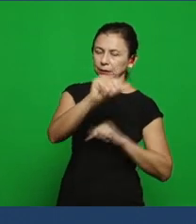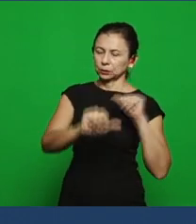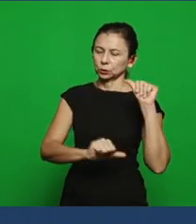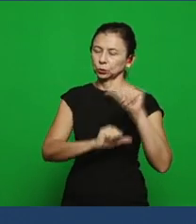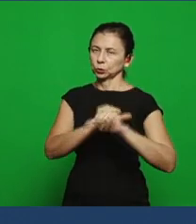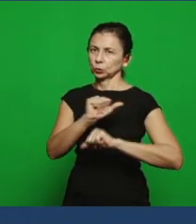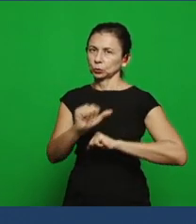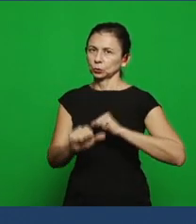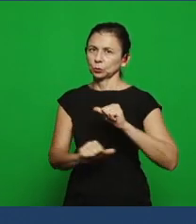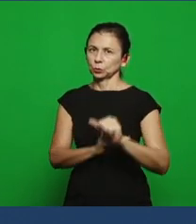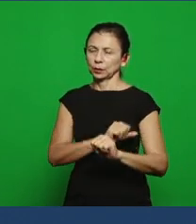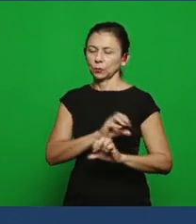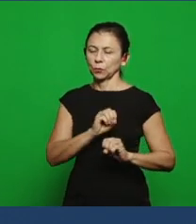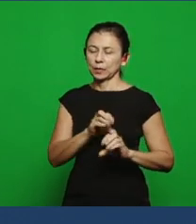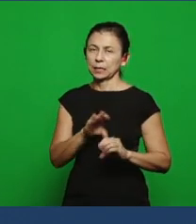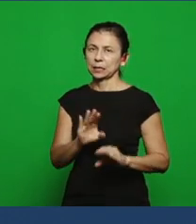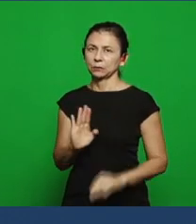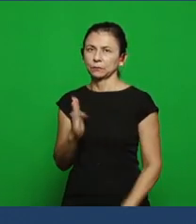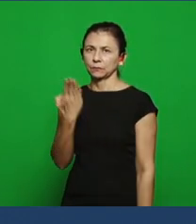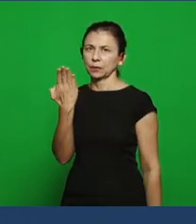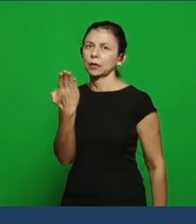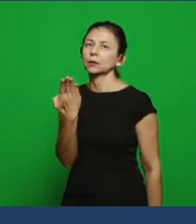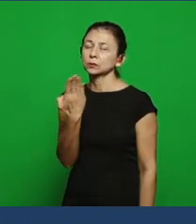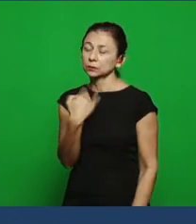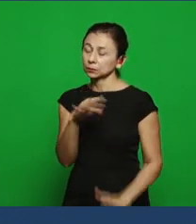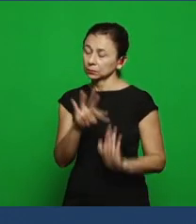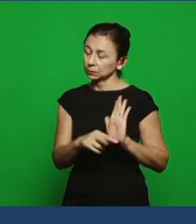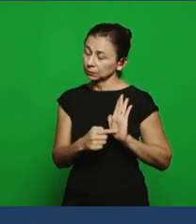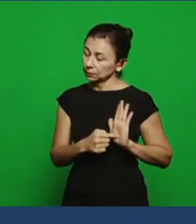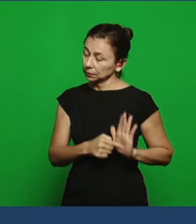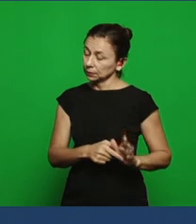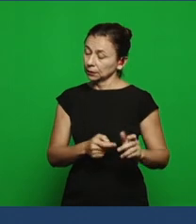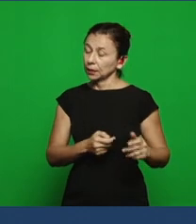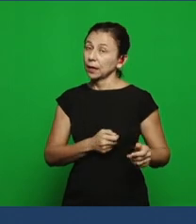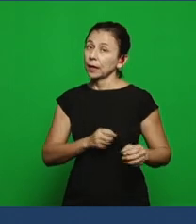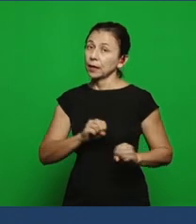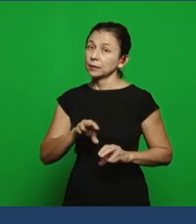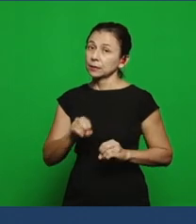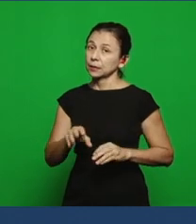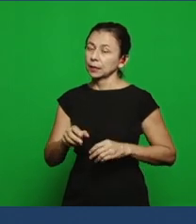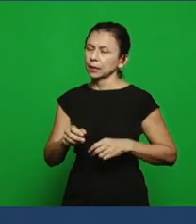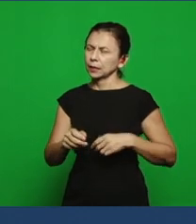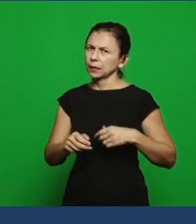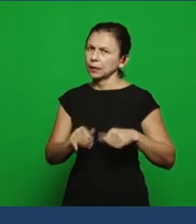the false teaching, so the text says: teach and seduce My servants; and it still says more